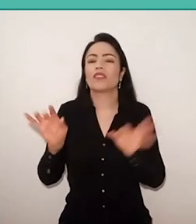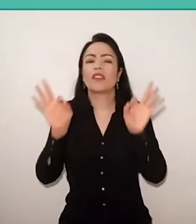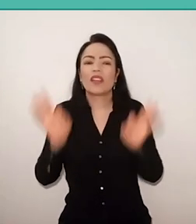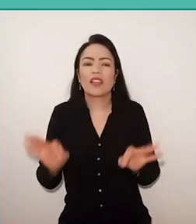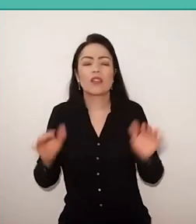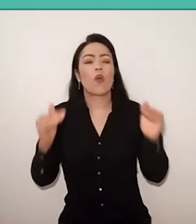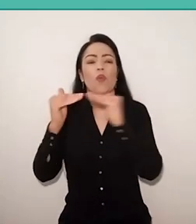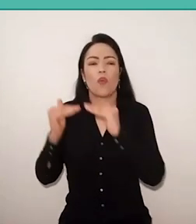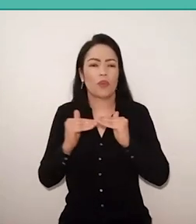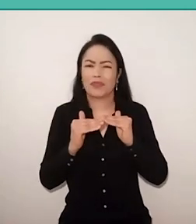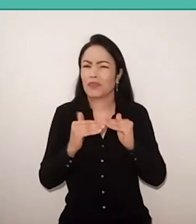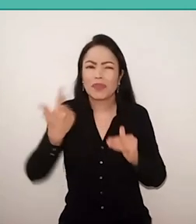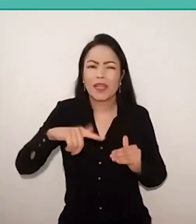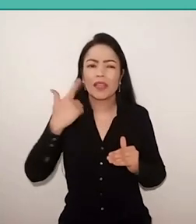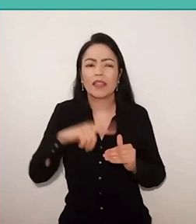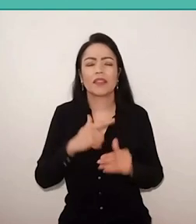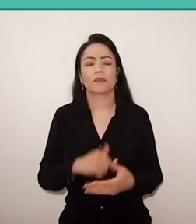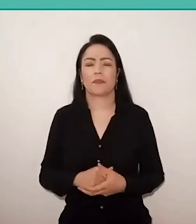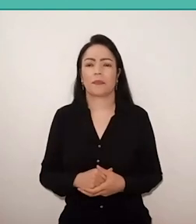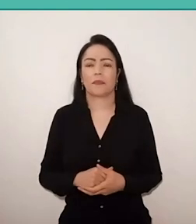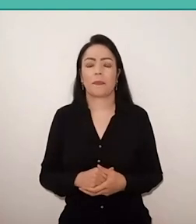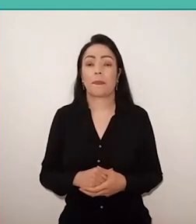don't have any normal basis.